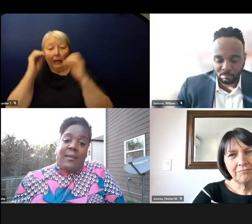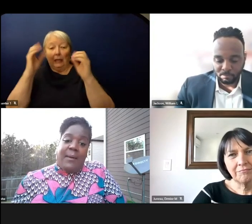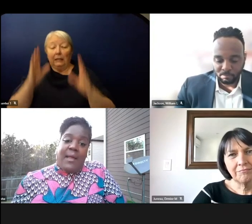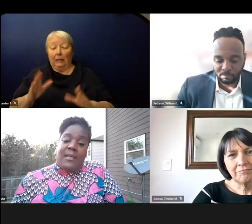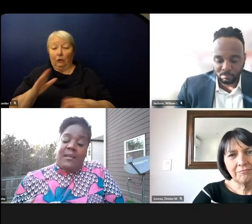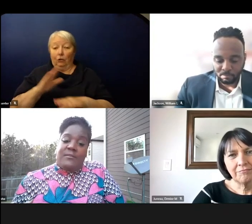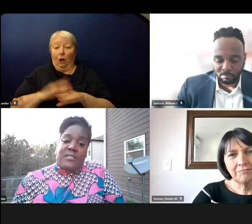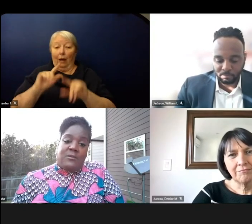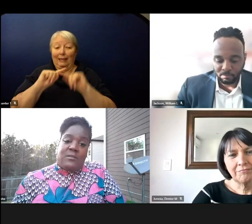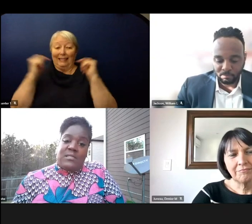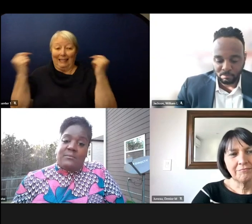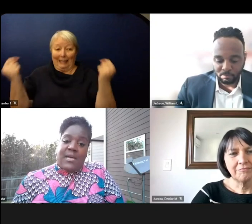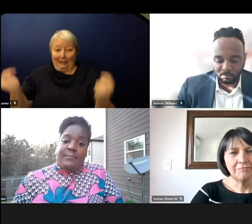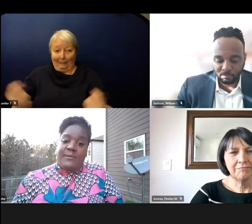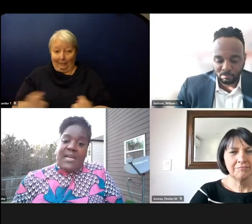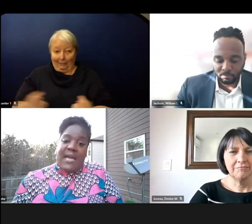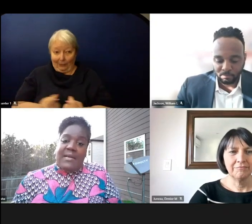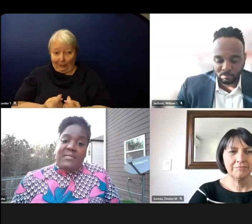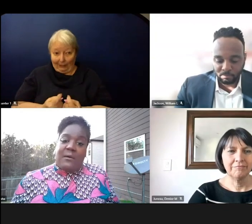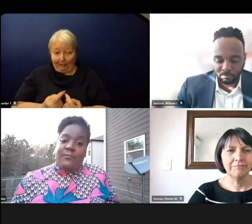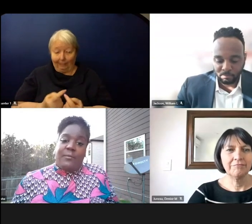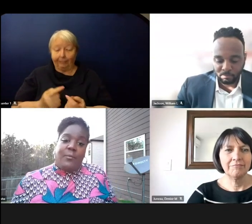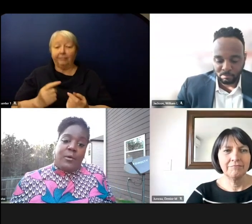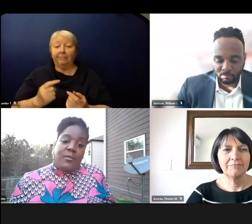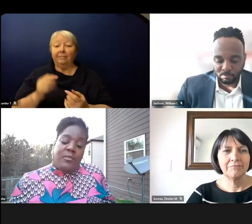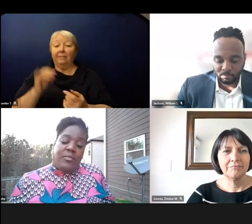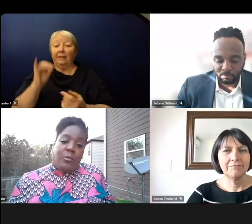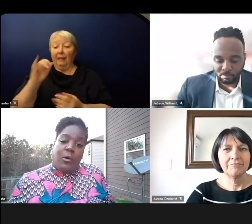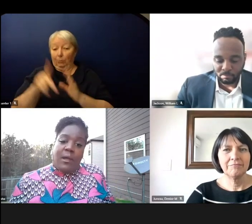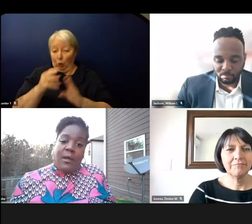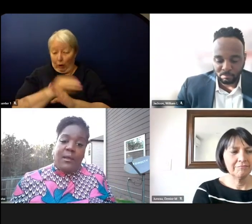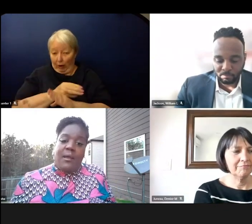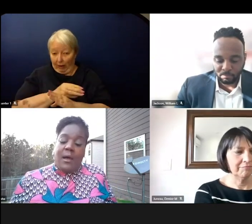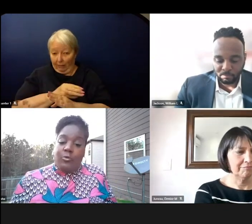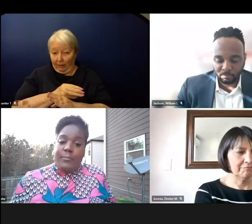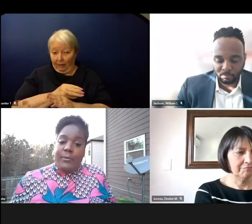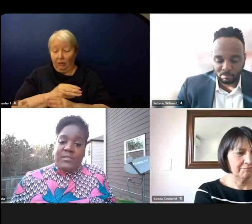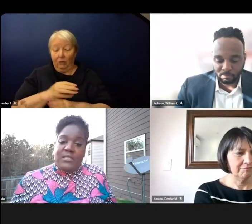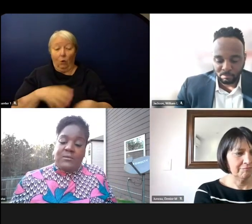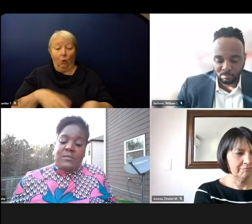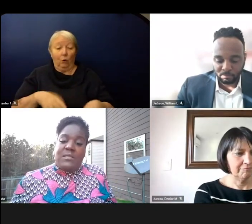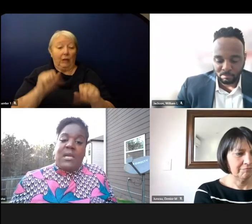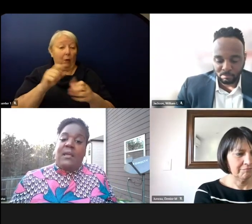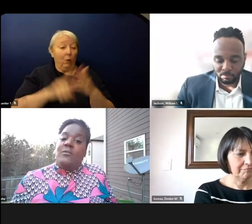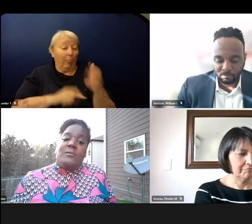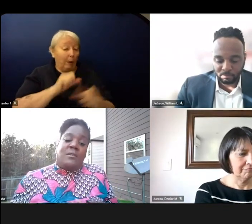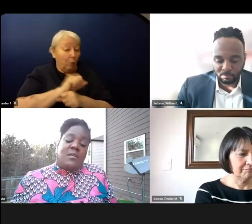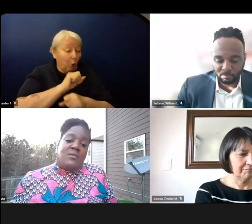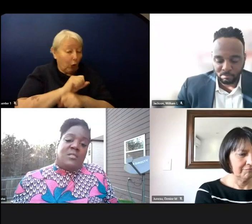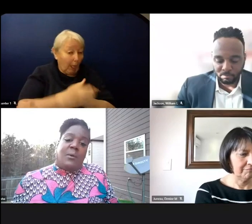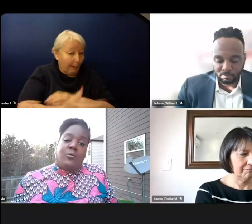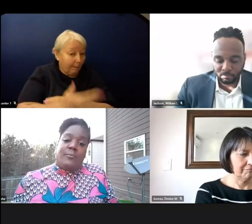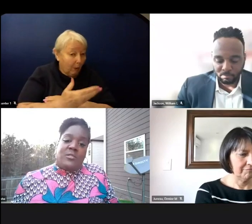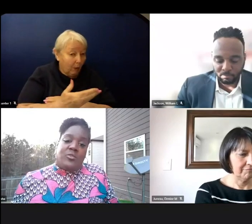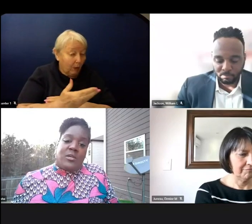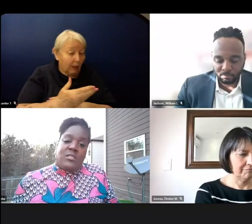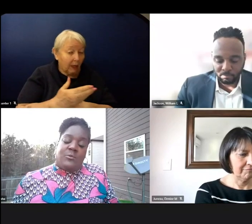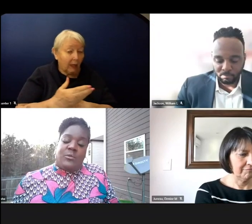give students some type of task from the morning that they're working on. A group of those students. And then do small-group instruction with students